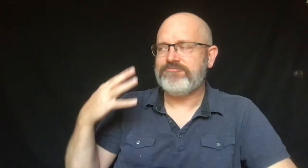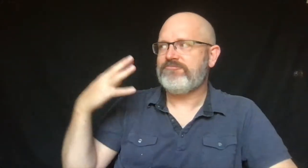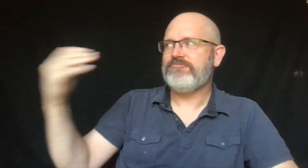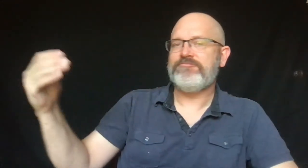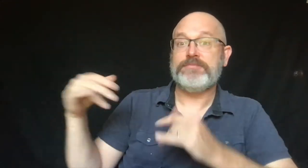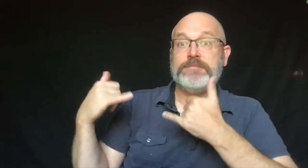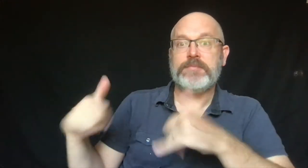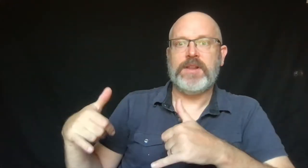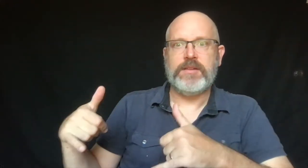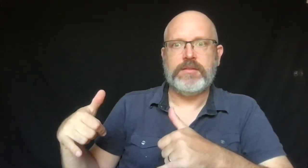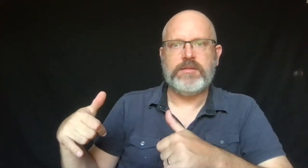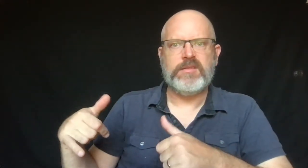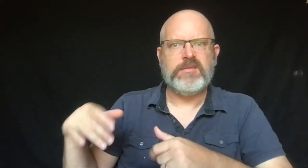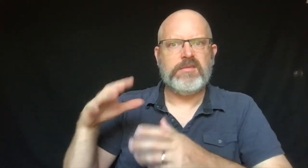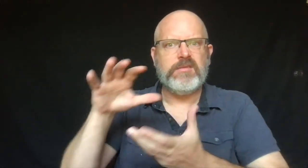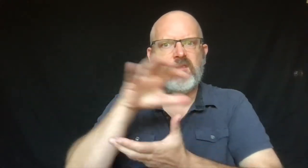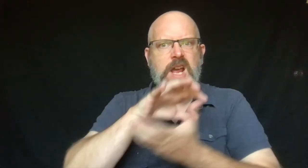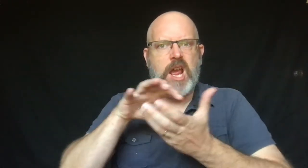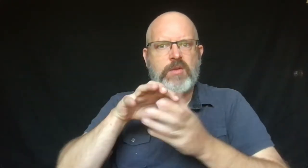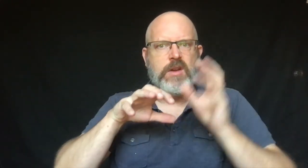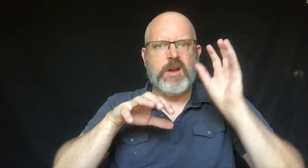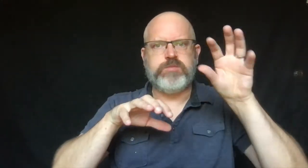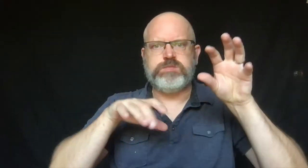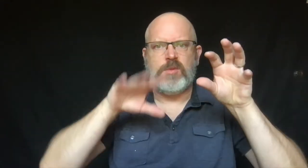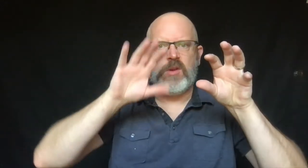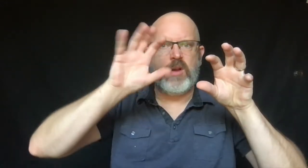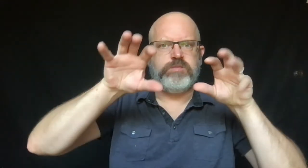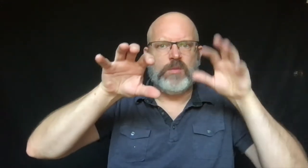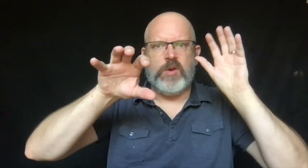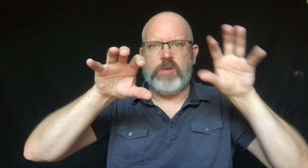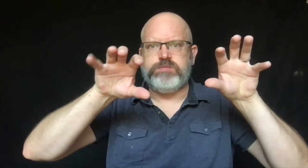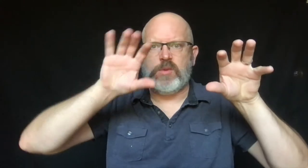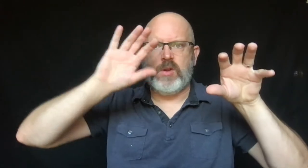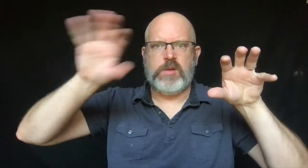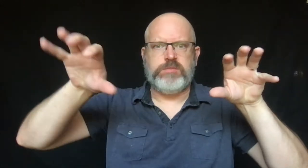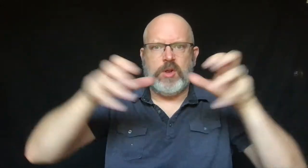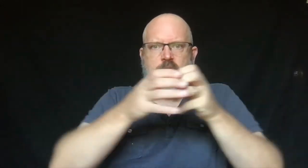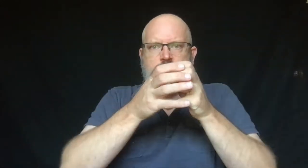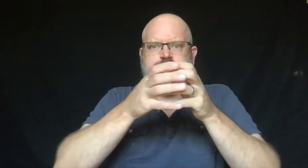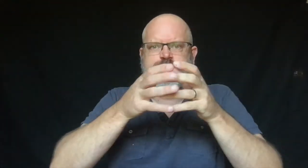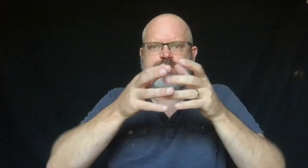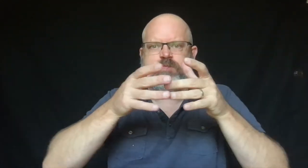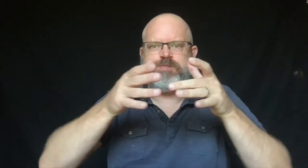while Sam was in school and Trinka was playing outside,